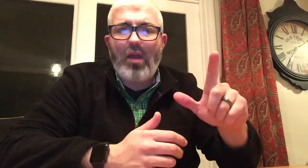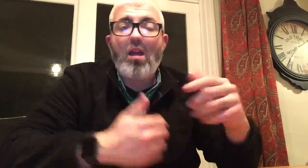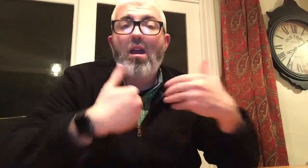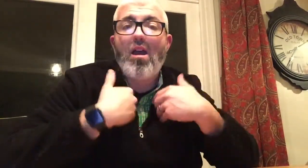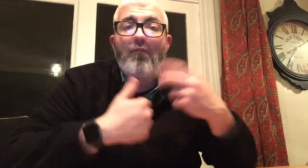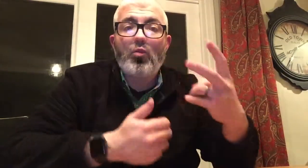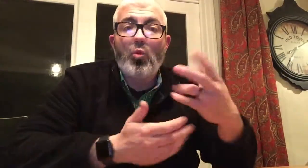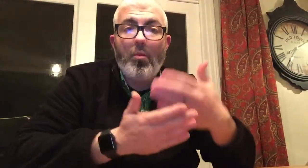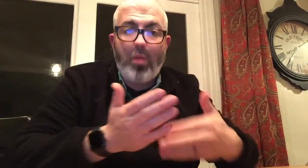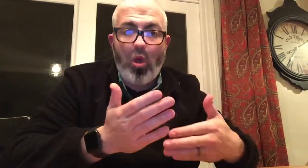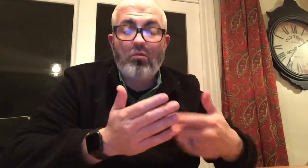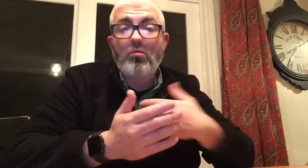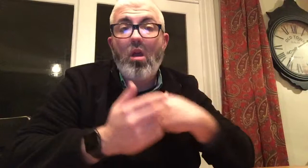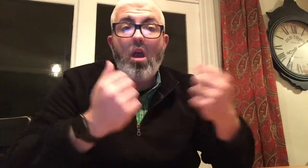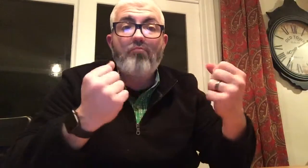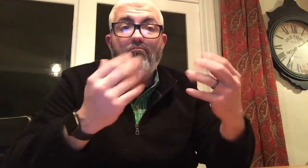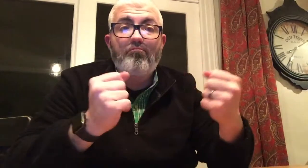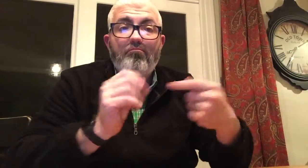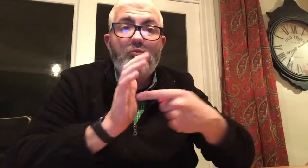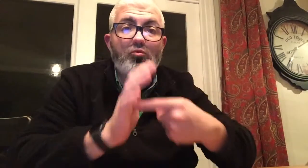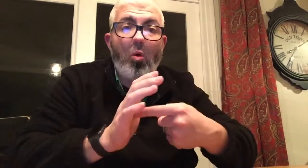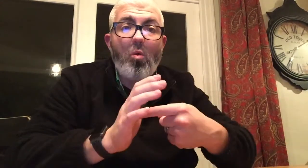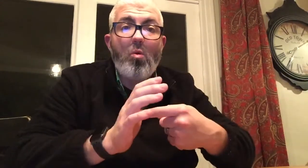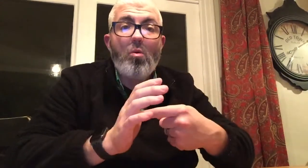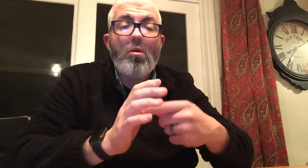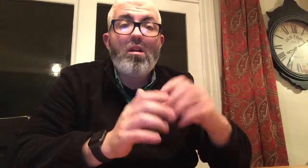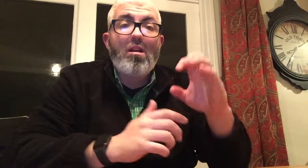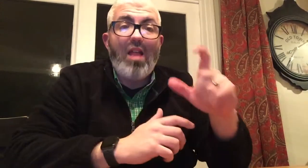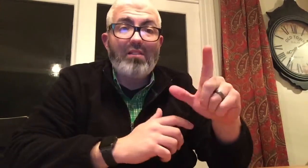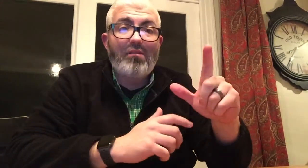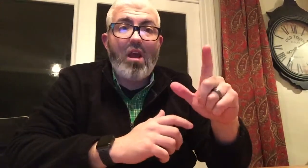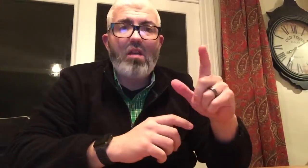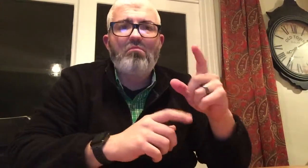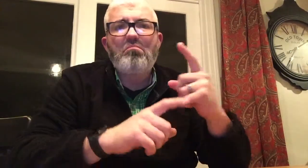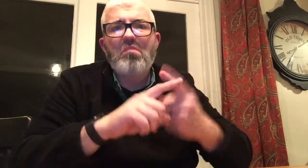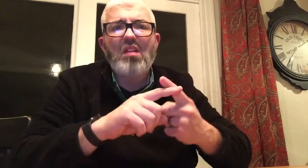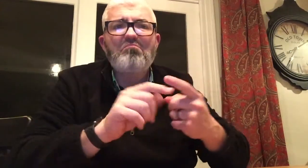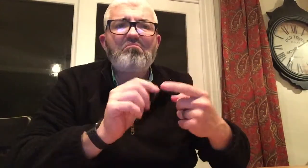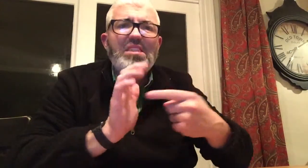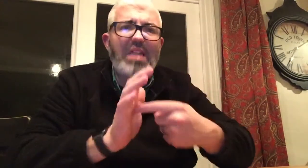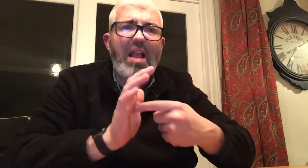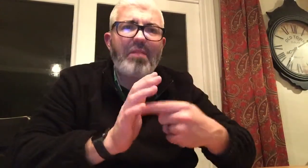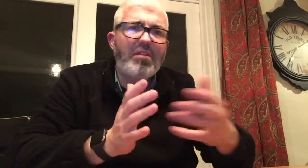Have two parts - I sign / show plus (give) examples